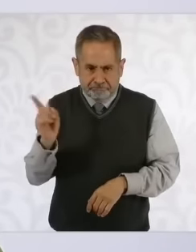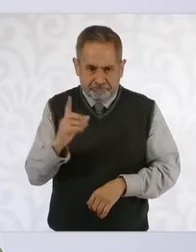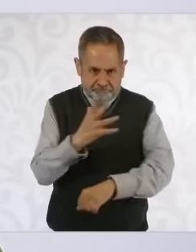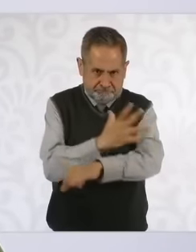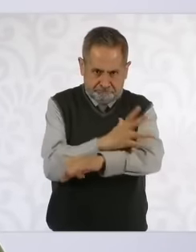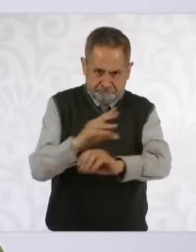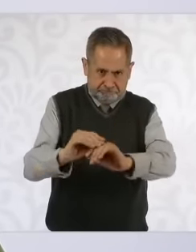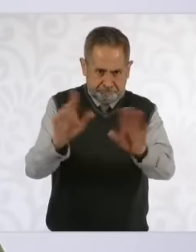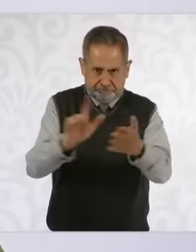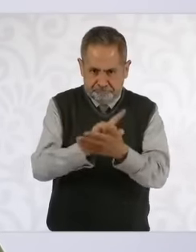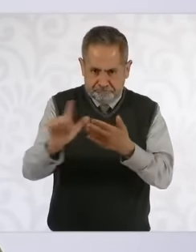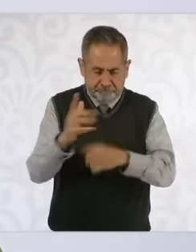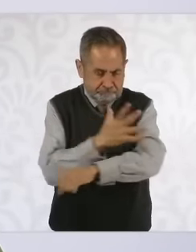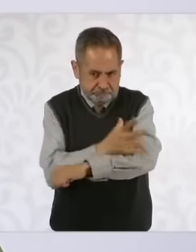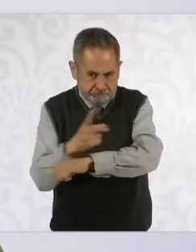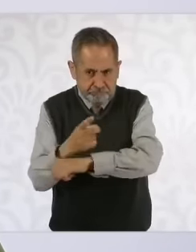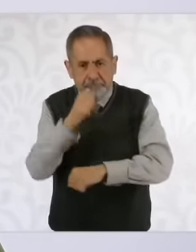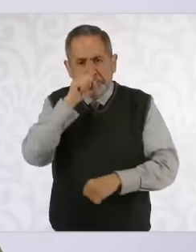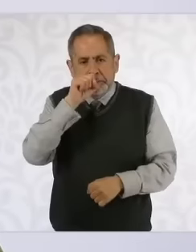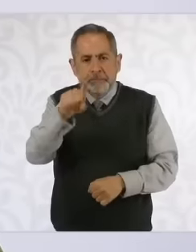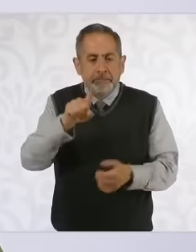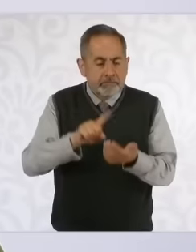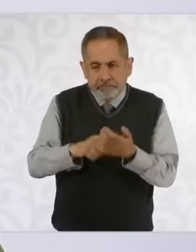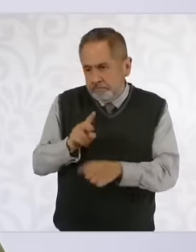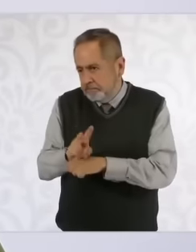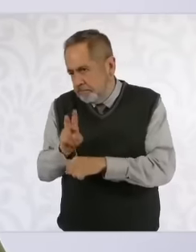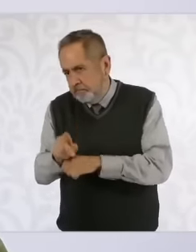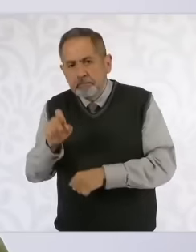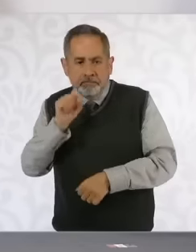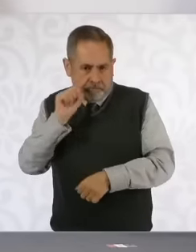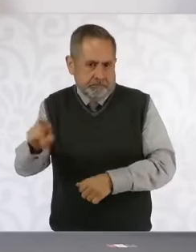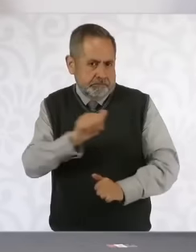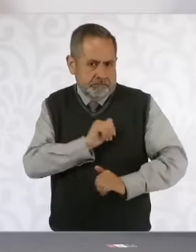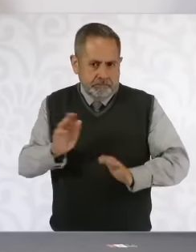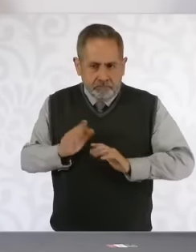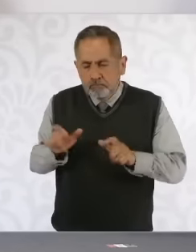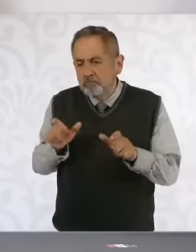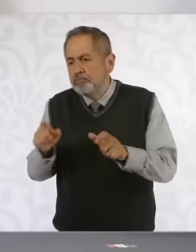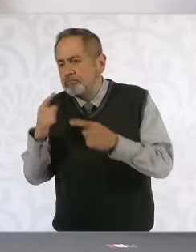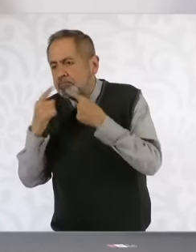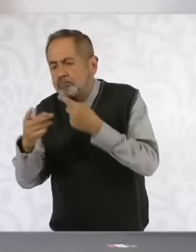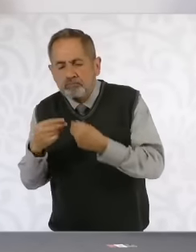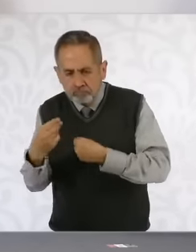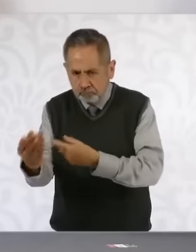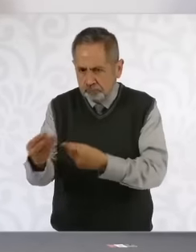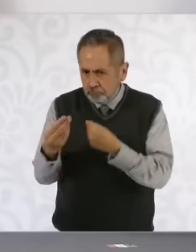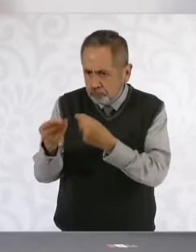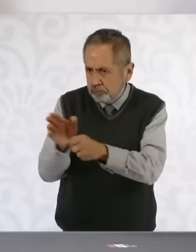We are very attentive to our personnel, provide them with all the means and resources